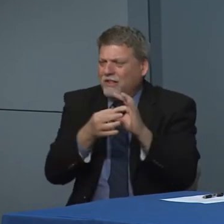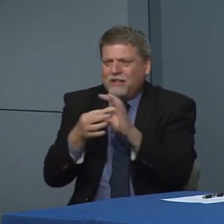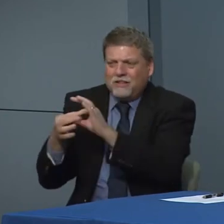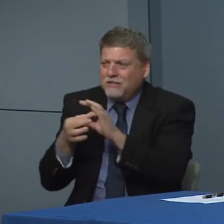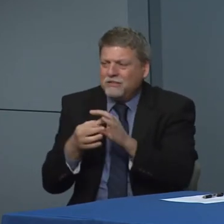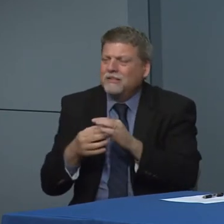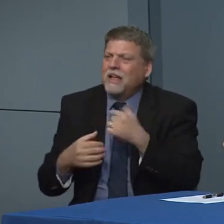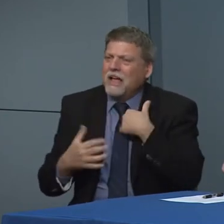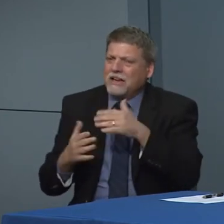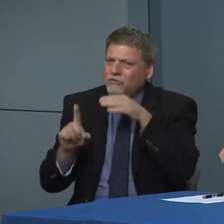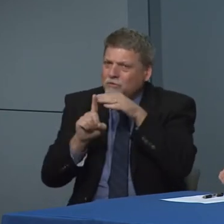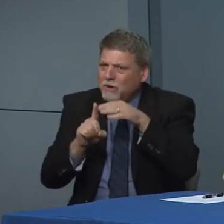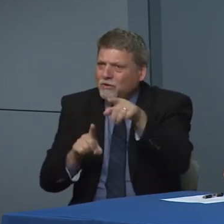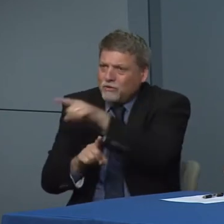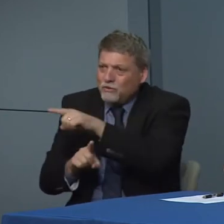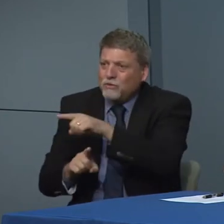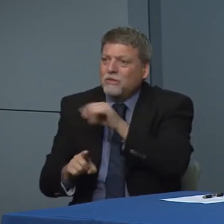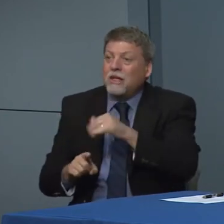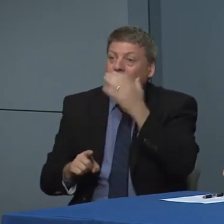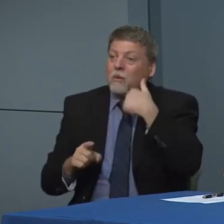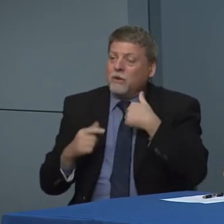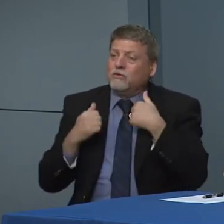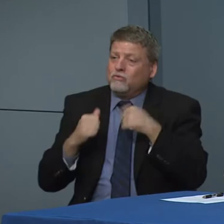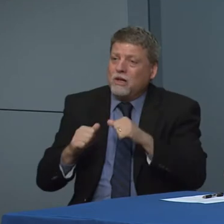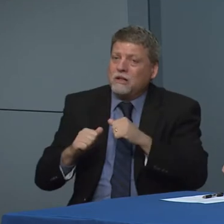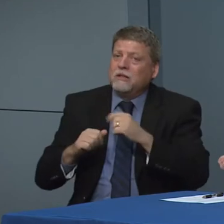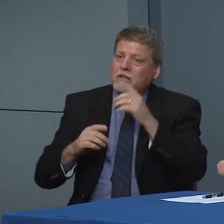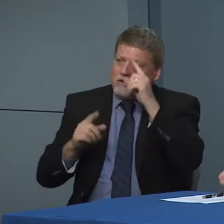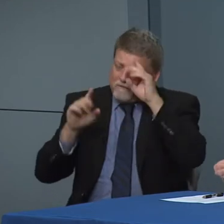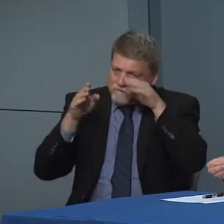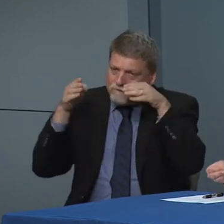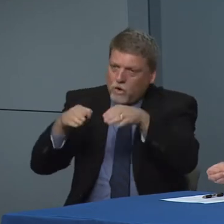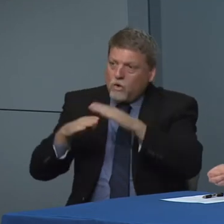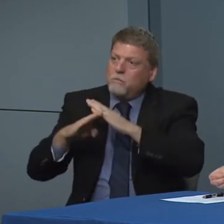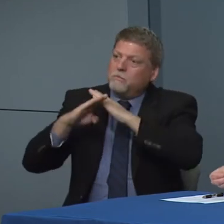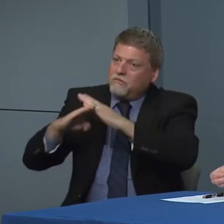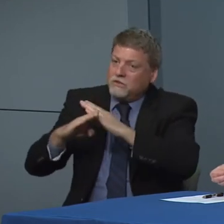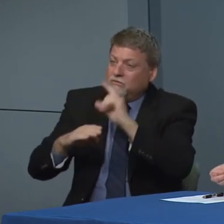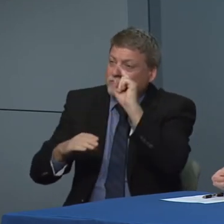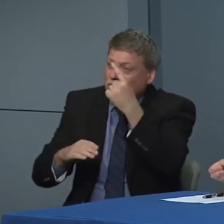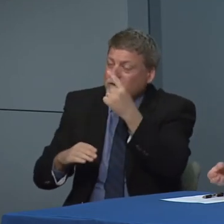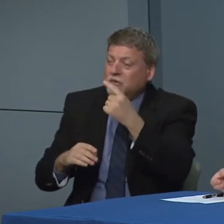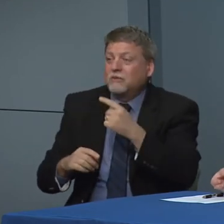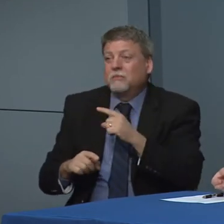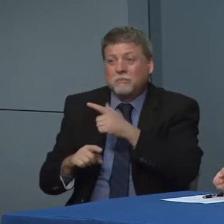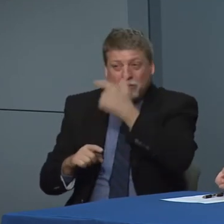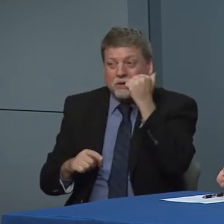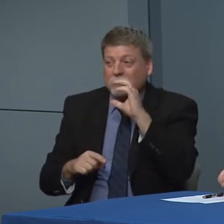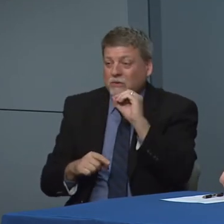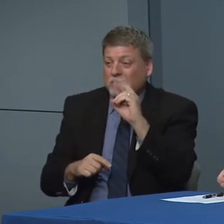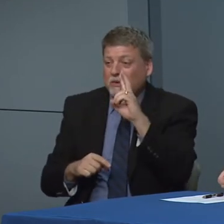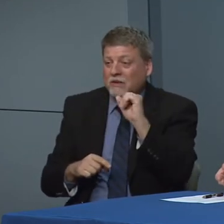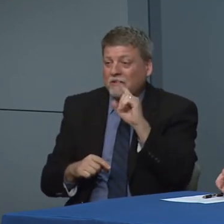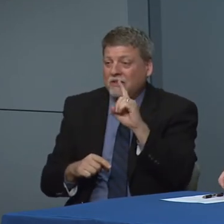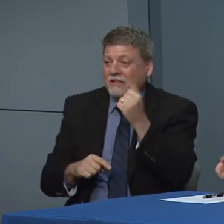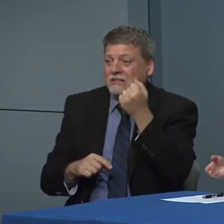and I think this is why we are are being aggressive in our prevention measures fortunately for covid 19 we don't have